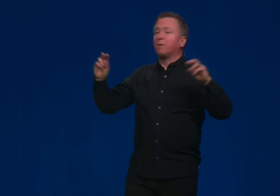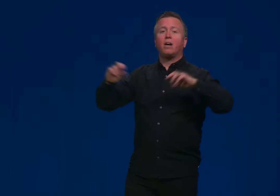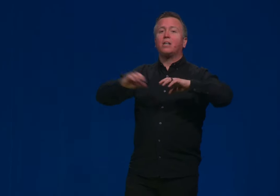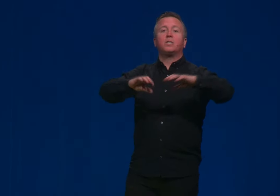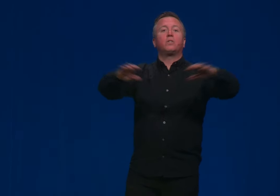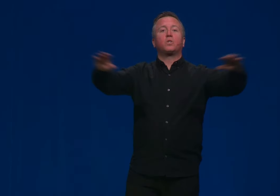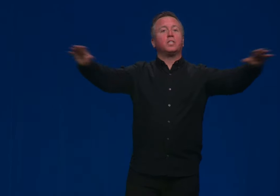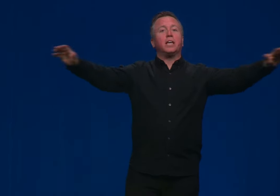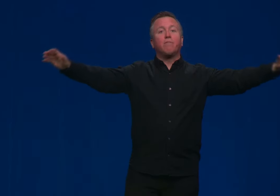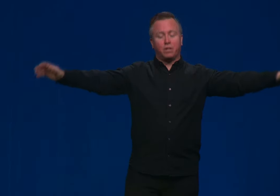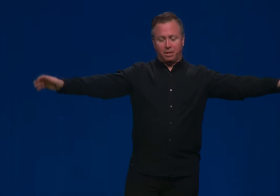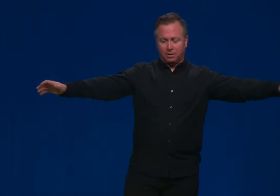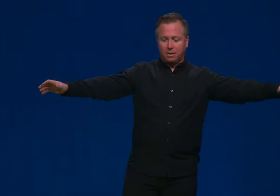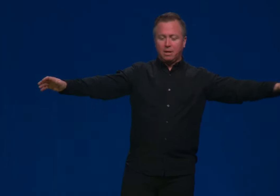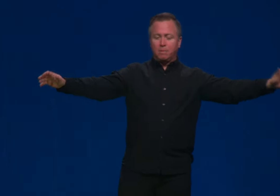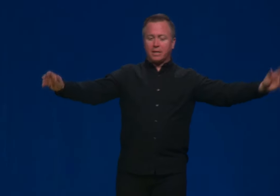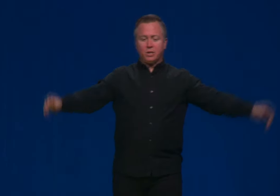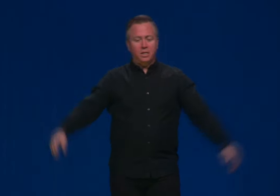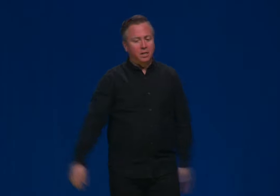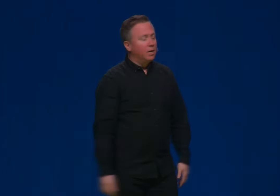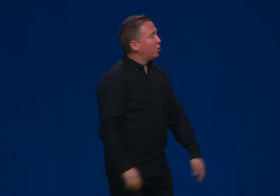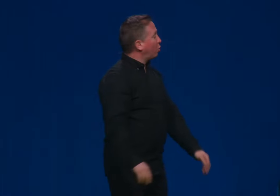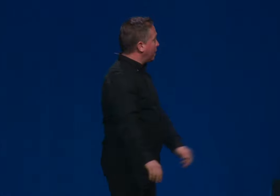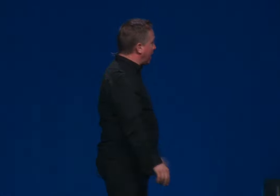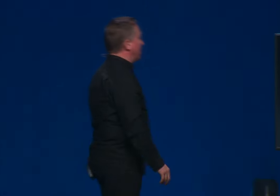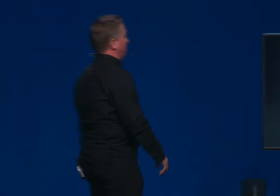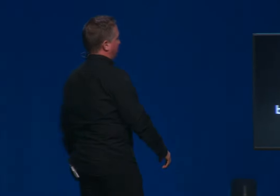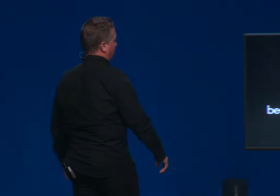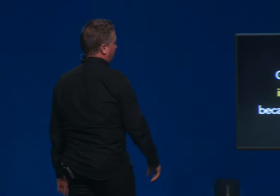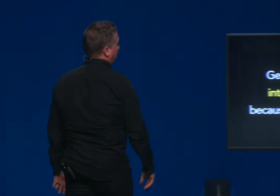but God is interested in everything because He created everything.